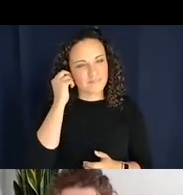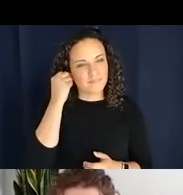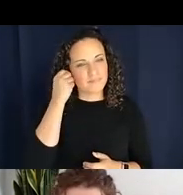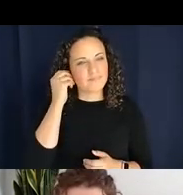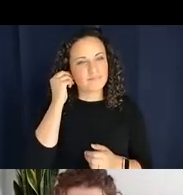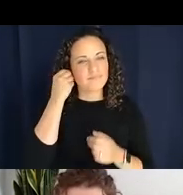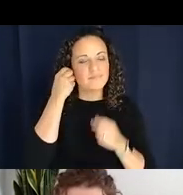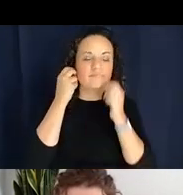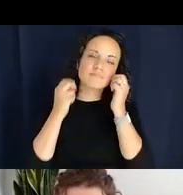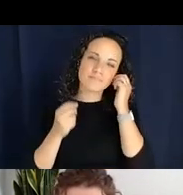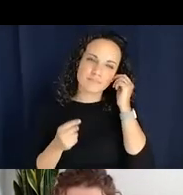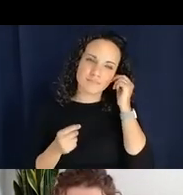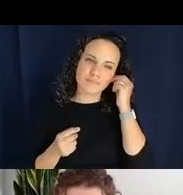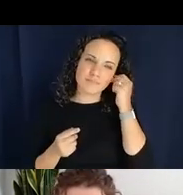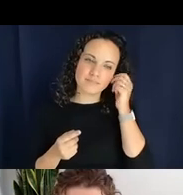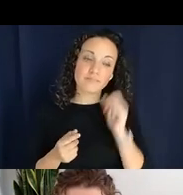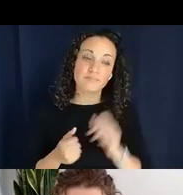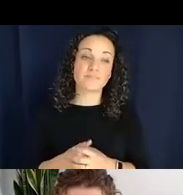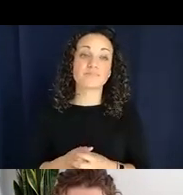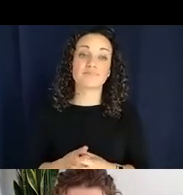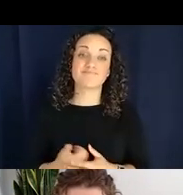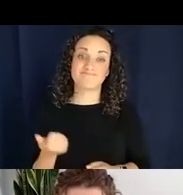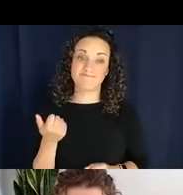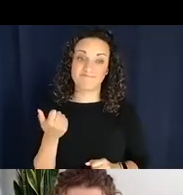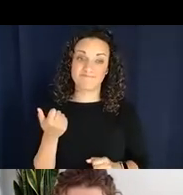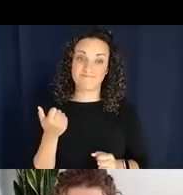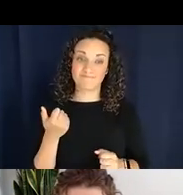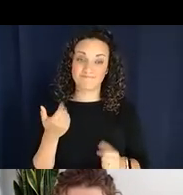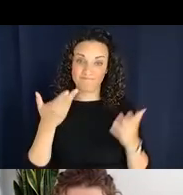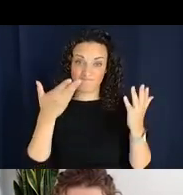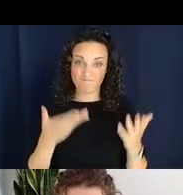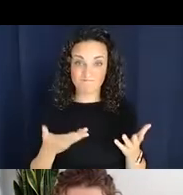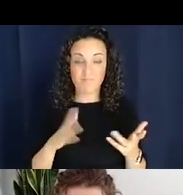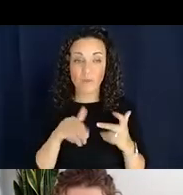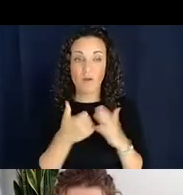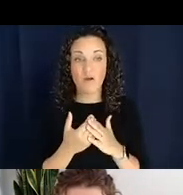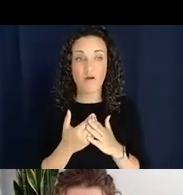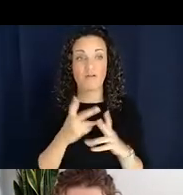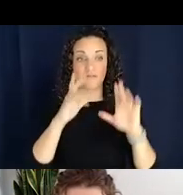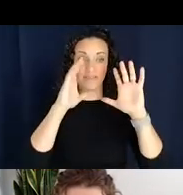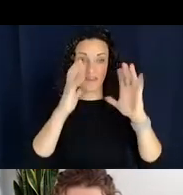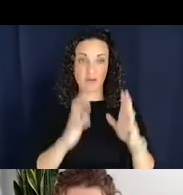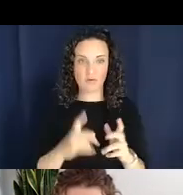So here are all the categories for Navajo. So again as I just mentioned, we can make